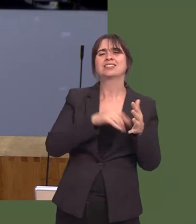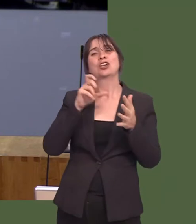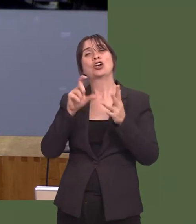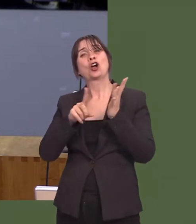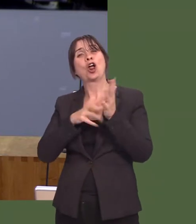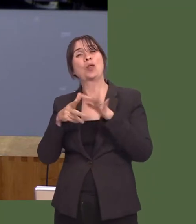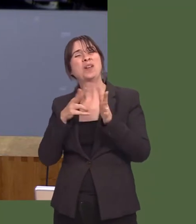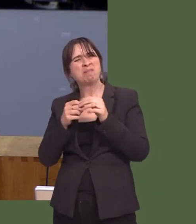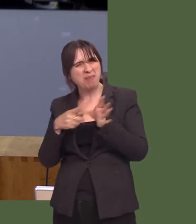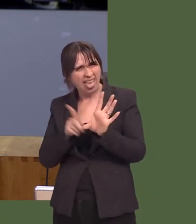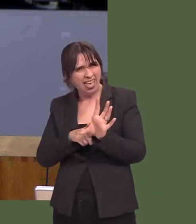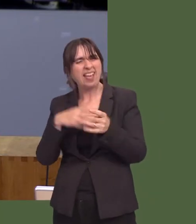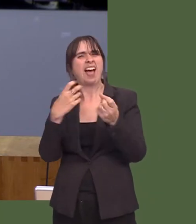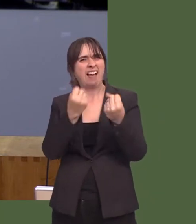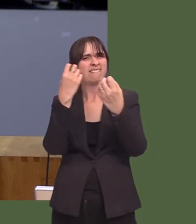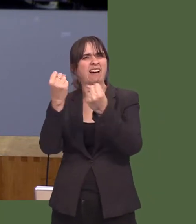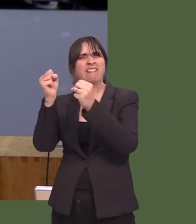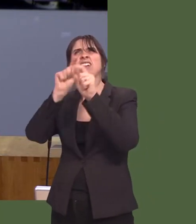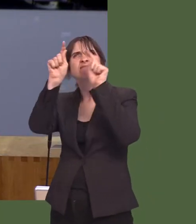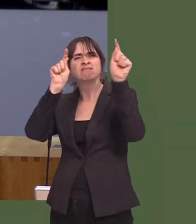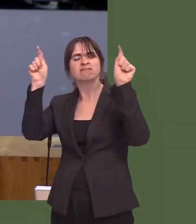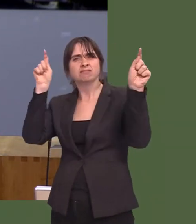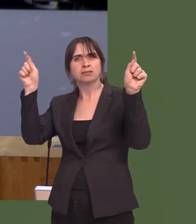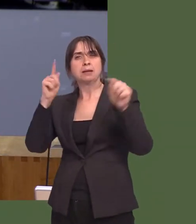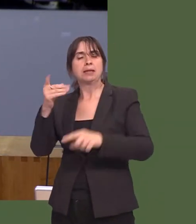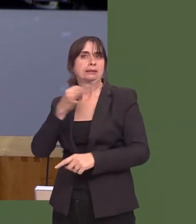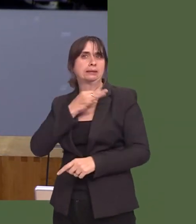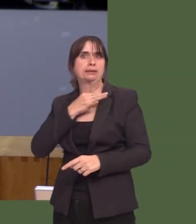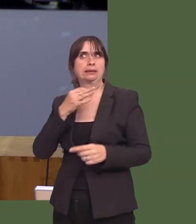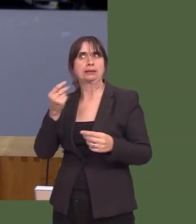But one of the things that puts that tourism industry at risk is the risk of coastal flooding,